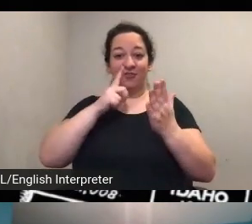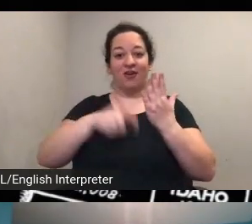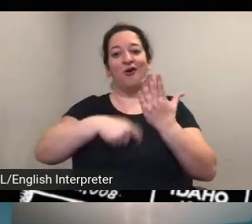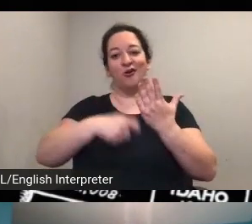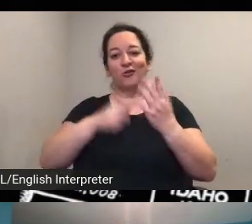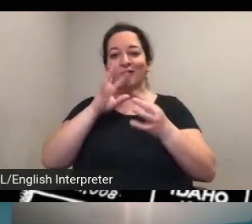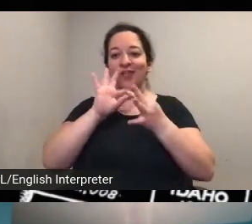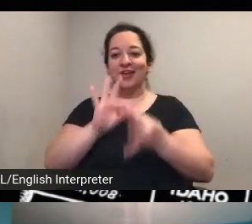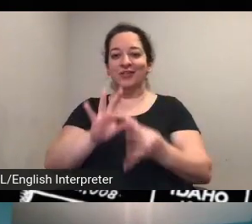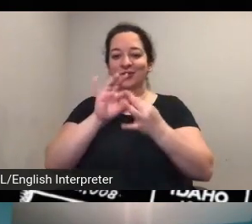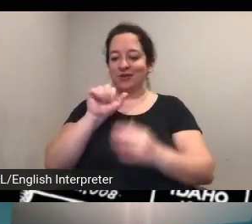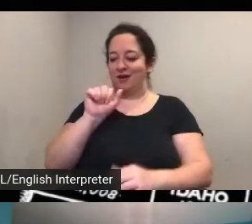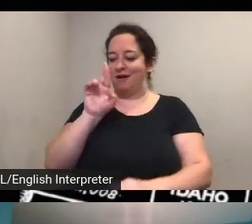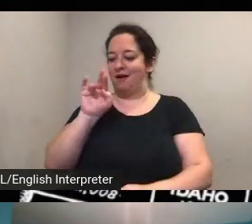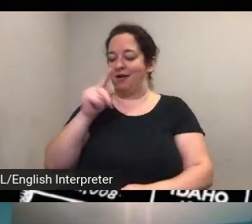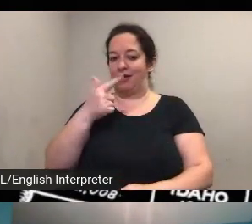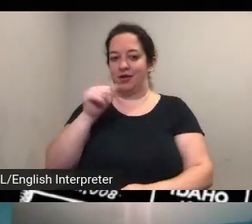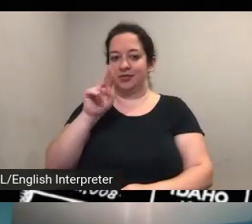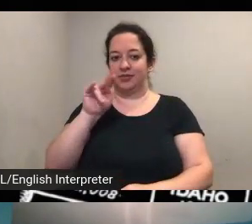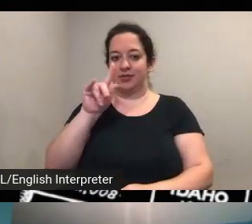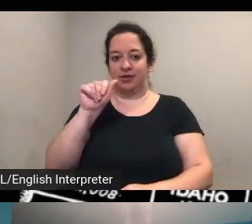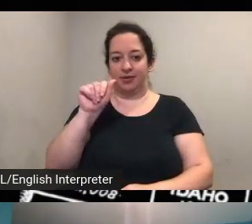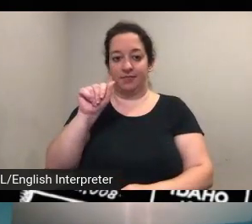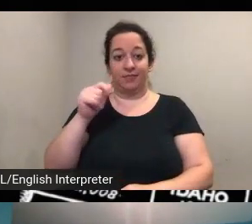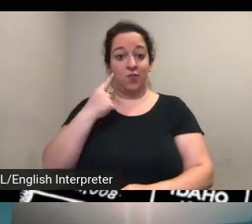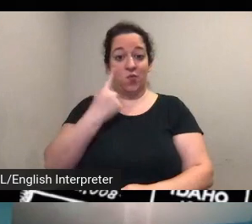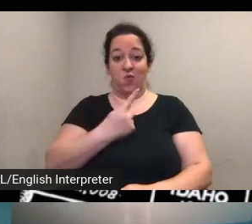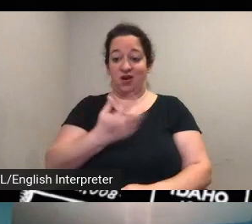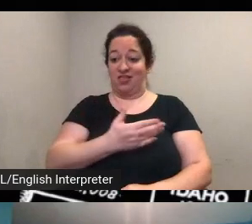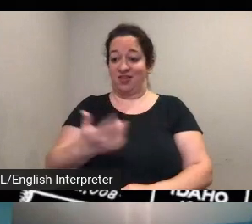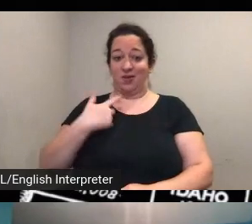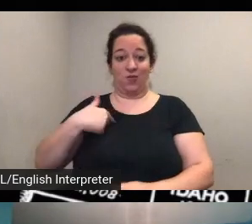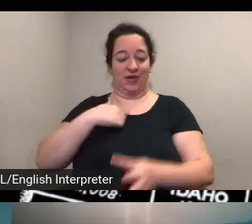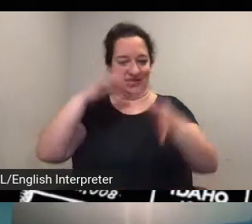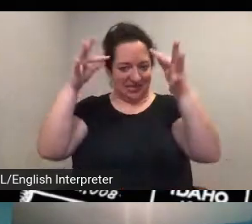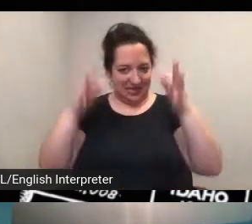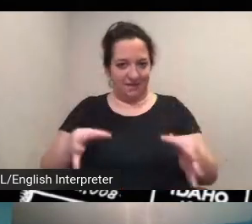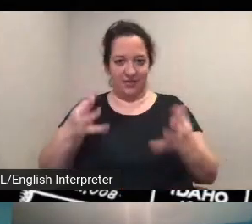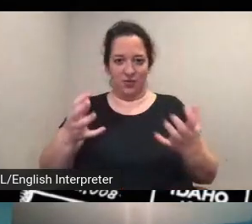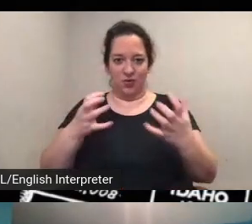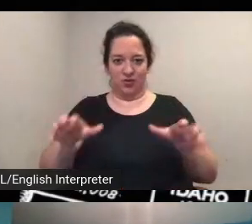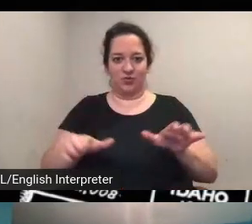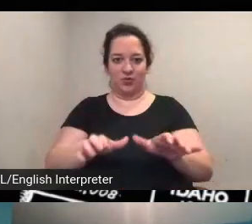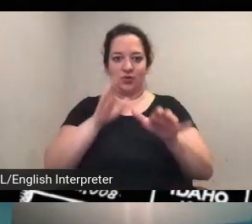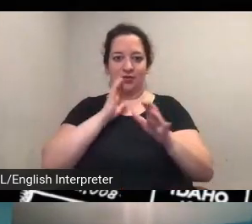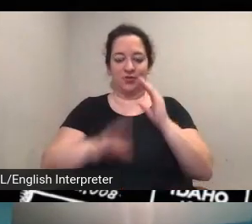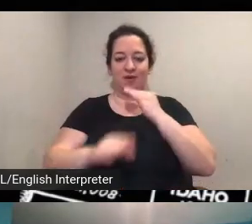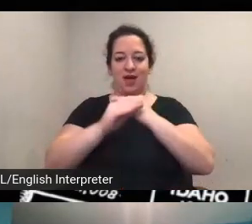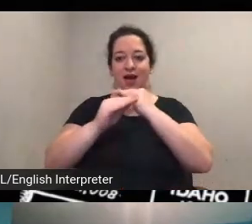do you want to comment on i mean one thing that we really definitely want to do is to add more people from maryland and